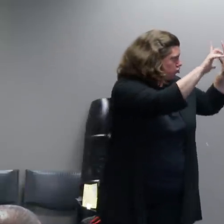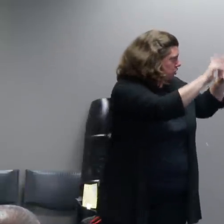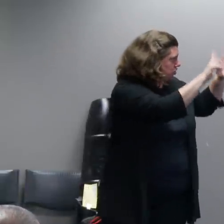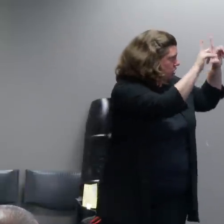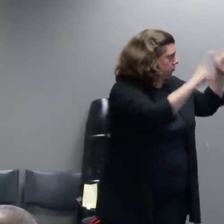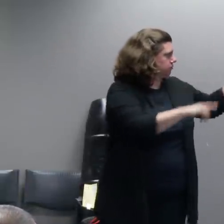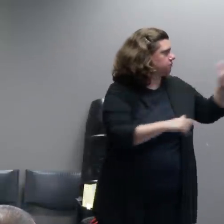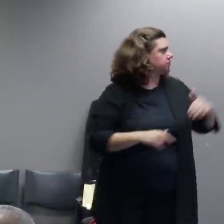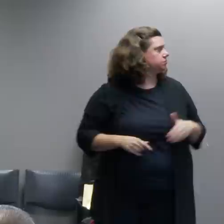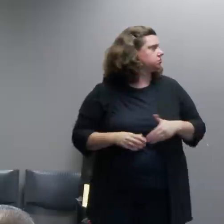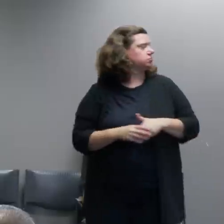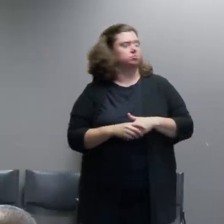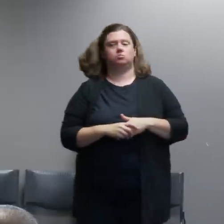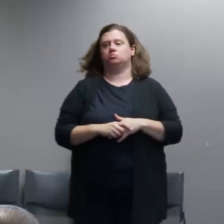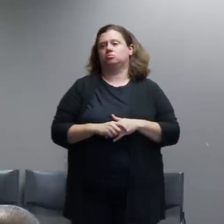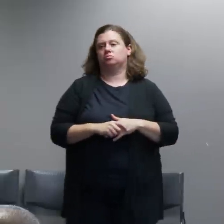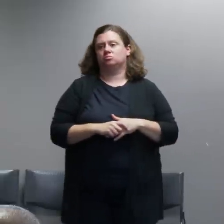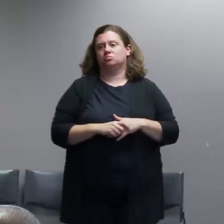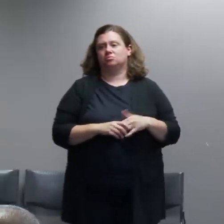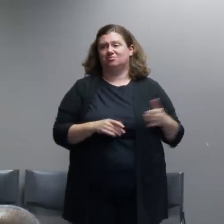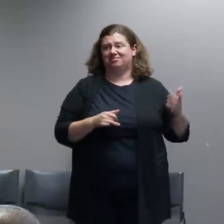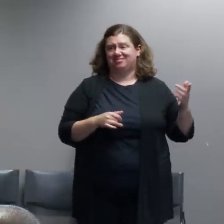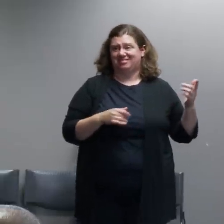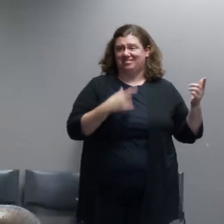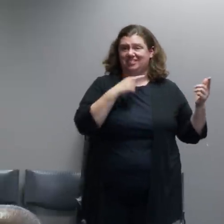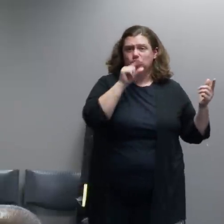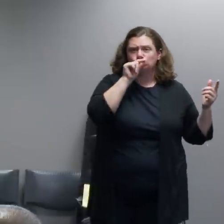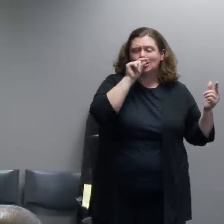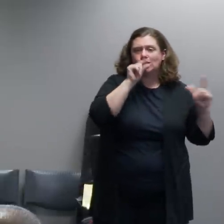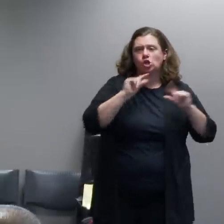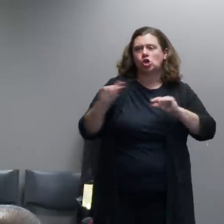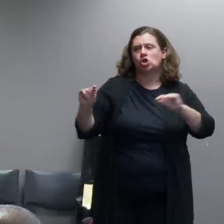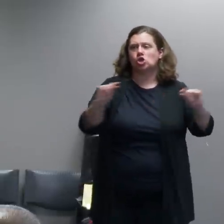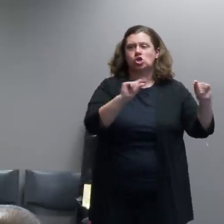this is just a gives you an idea of the sentiment